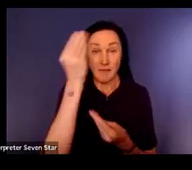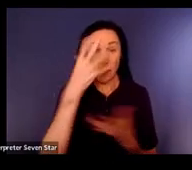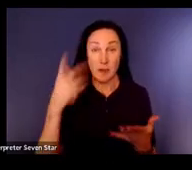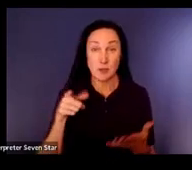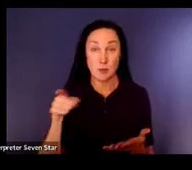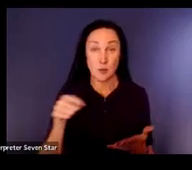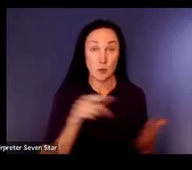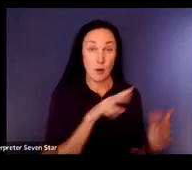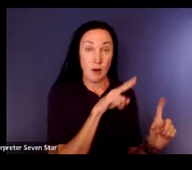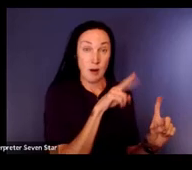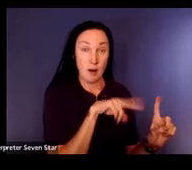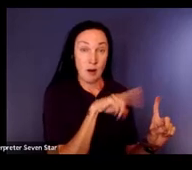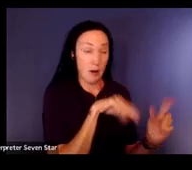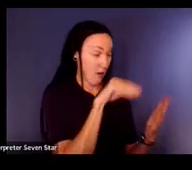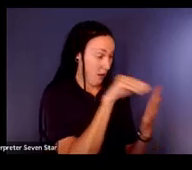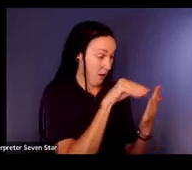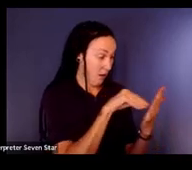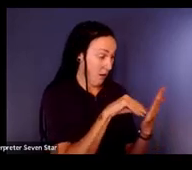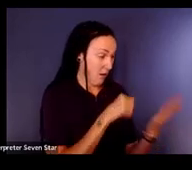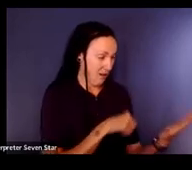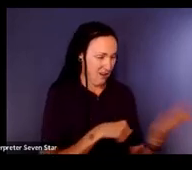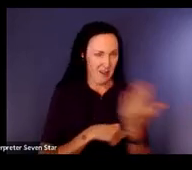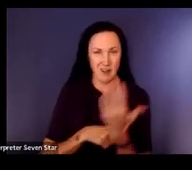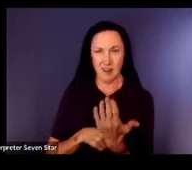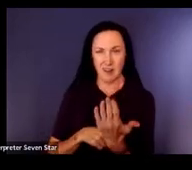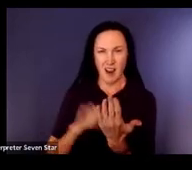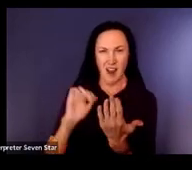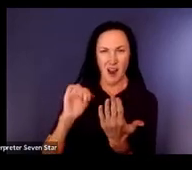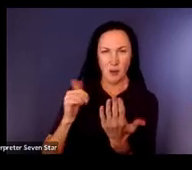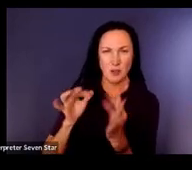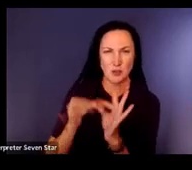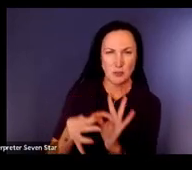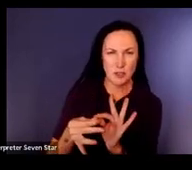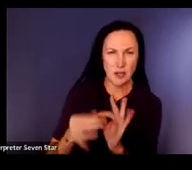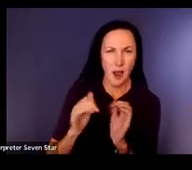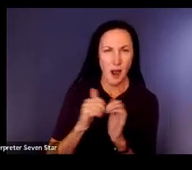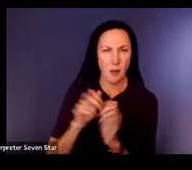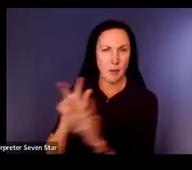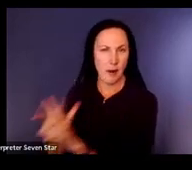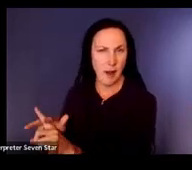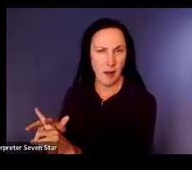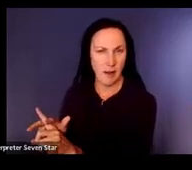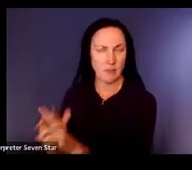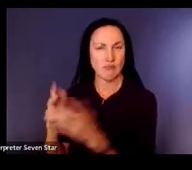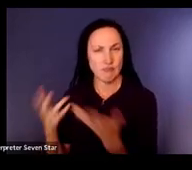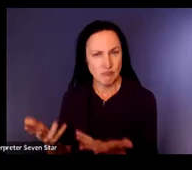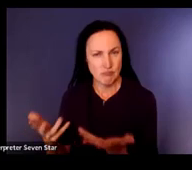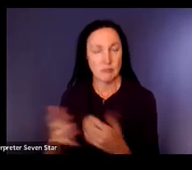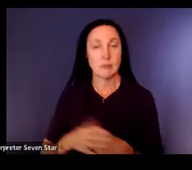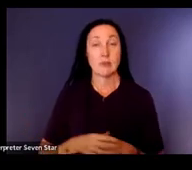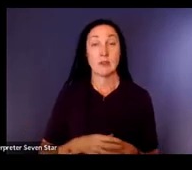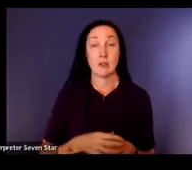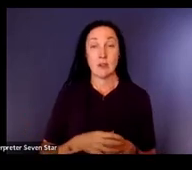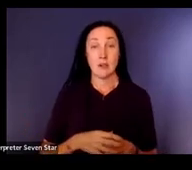get and then finally how do you apply that? The great thing is that this PDF is available